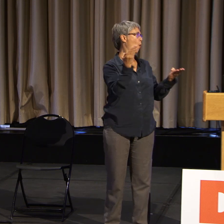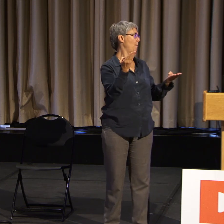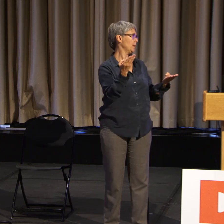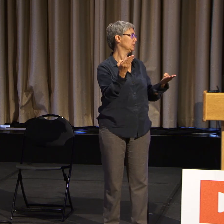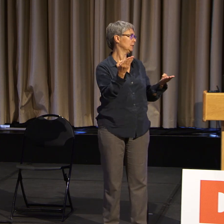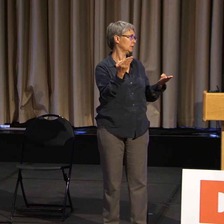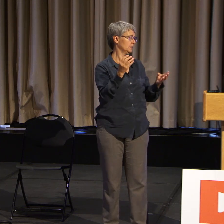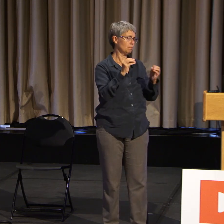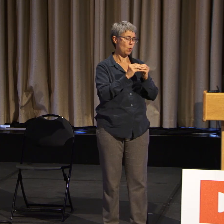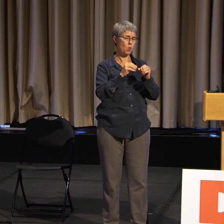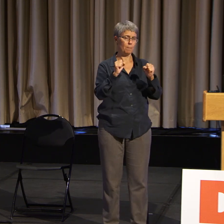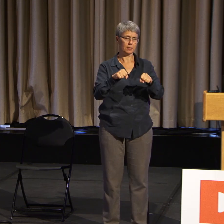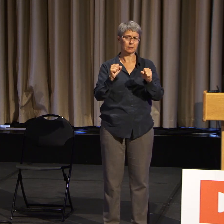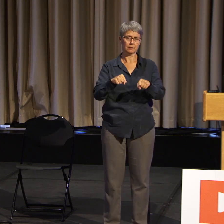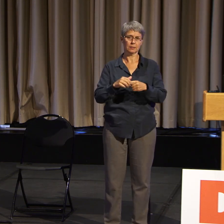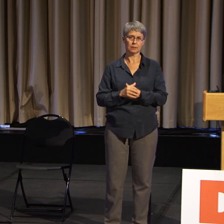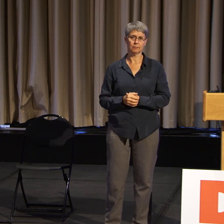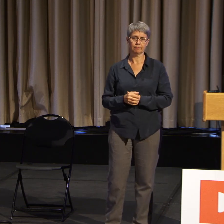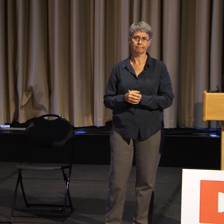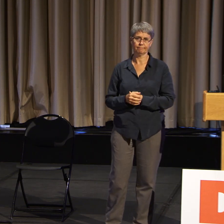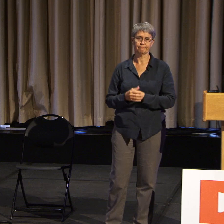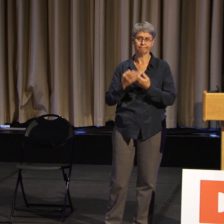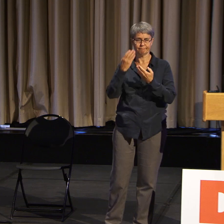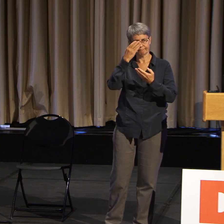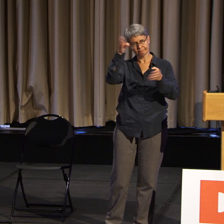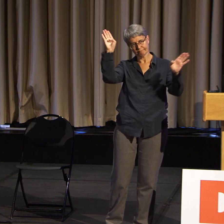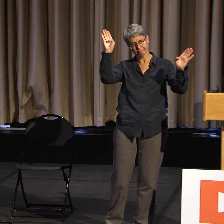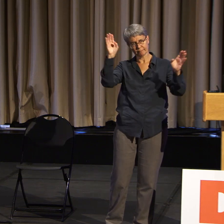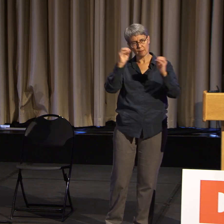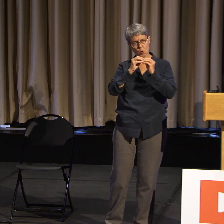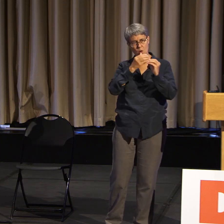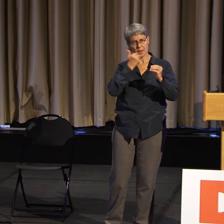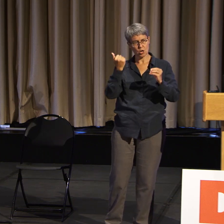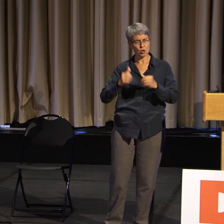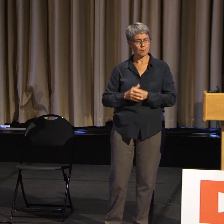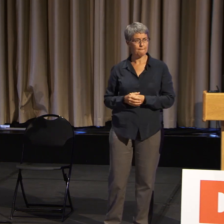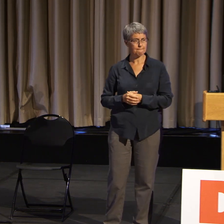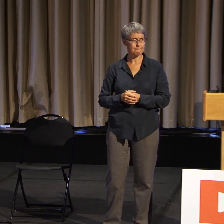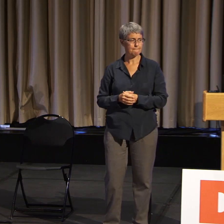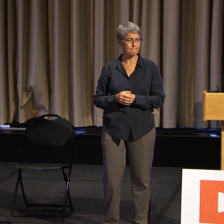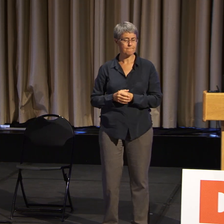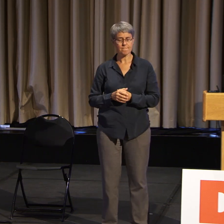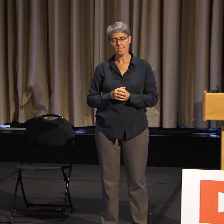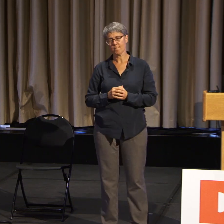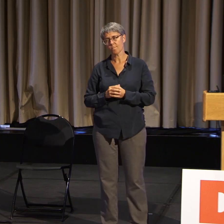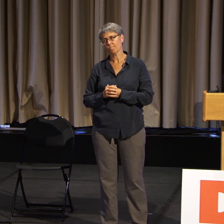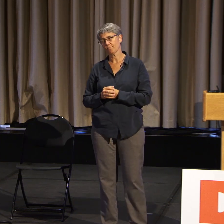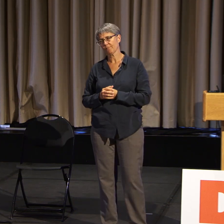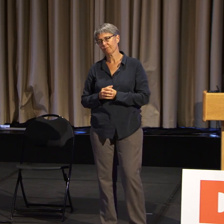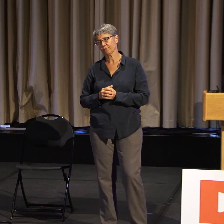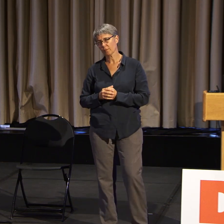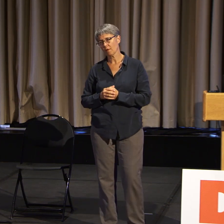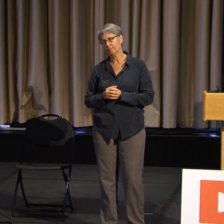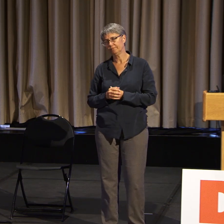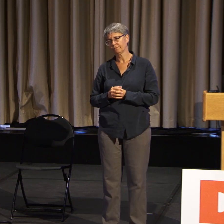And I talked to, in New York, a number of state legislators